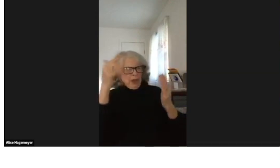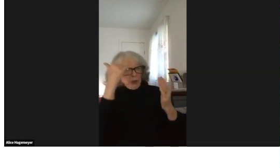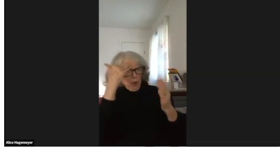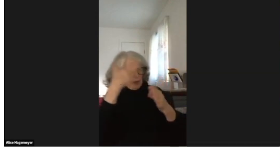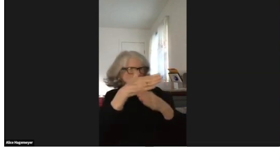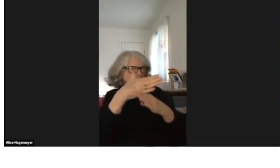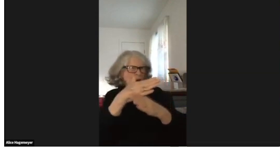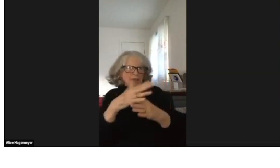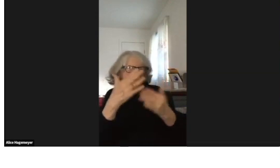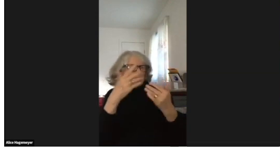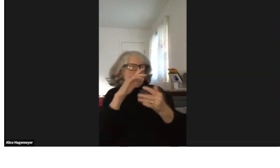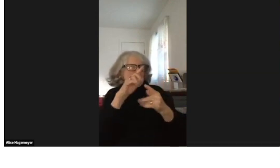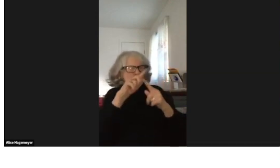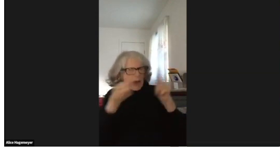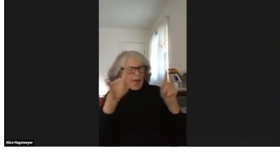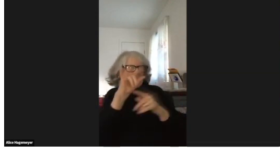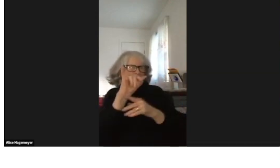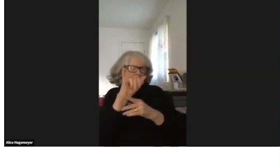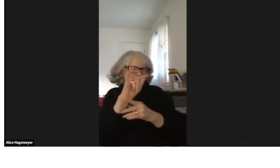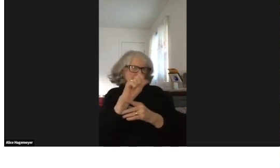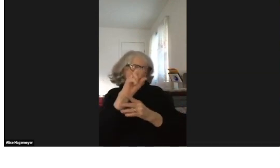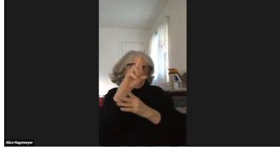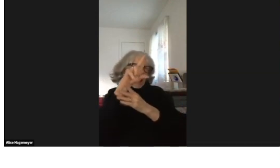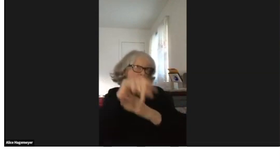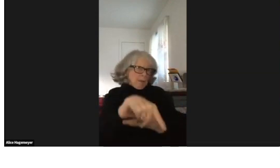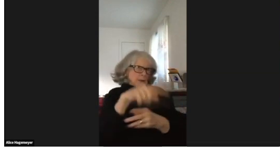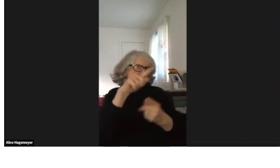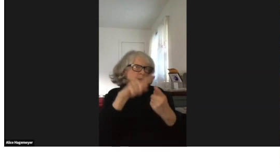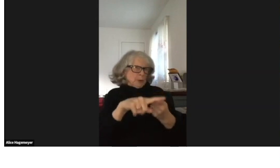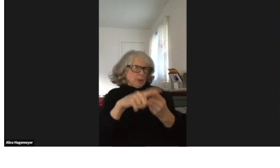They're doing what they know and they're sharing it.